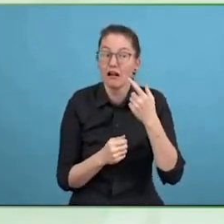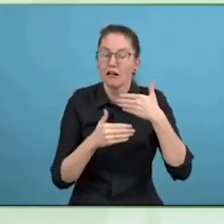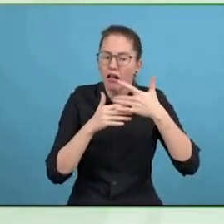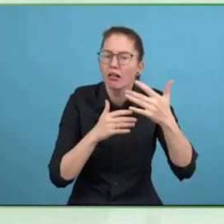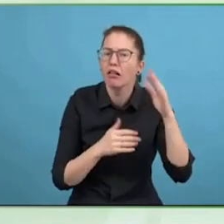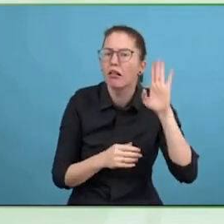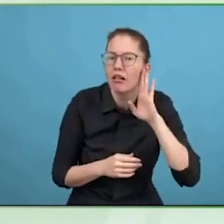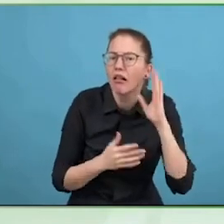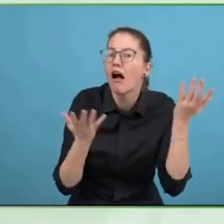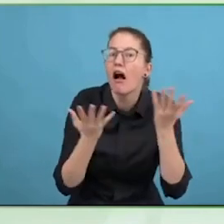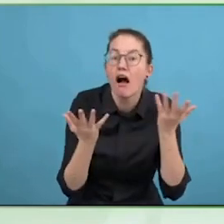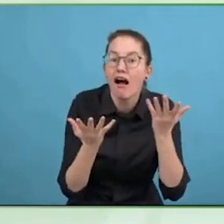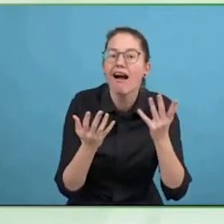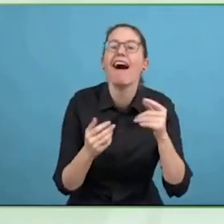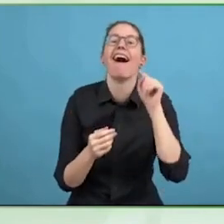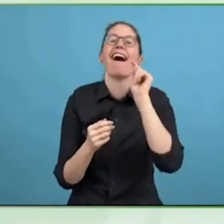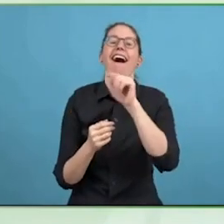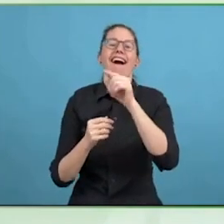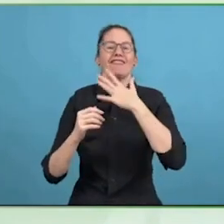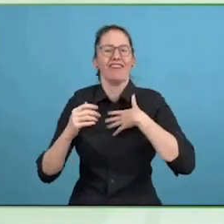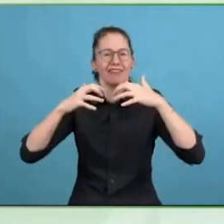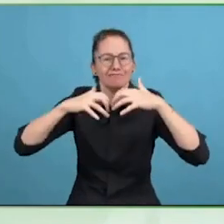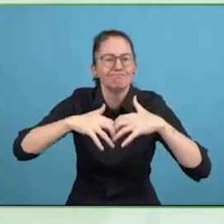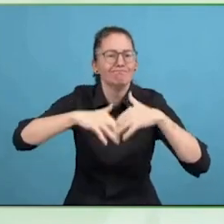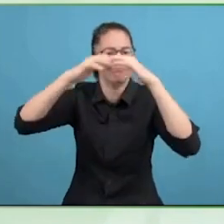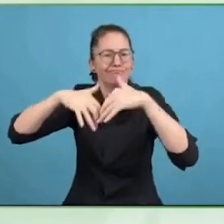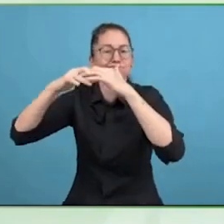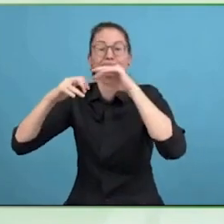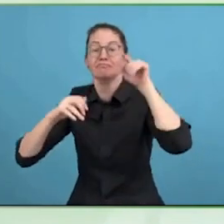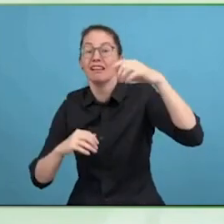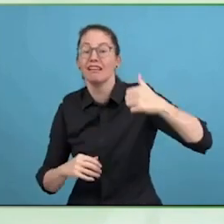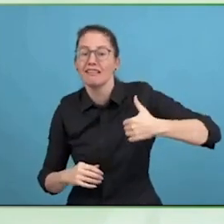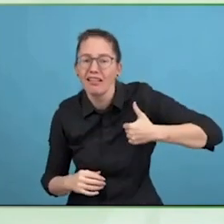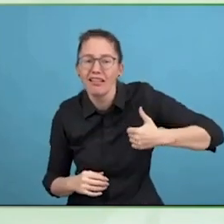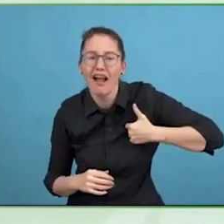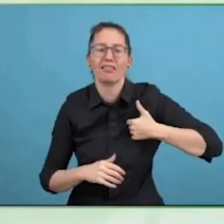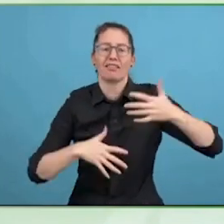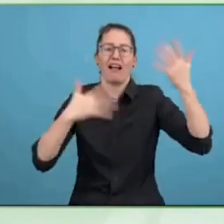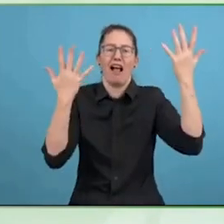a good agency who makes sure that the networking part can take place.